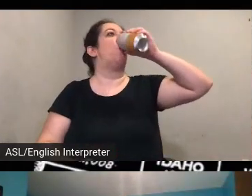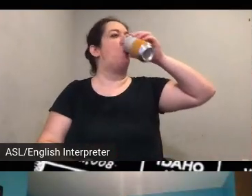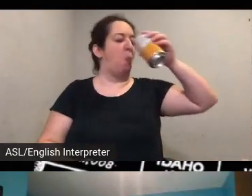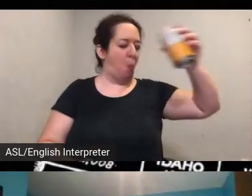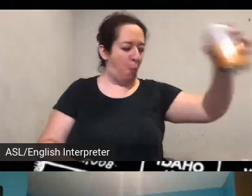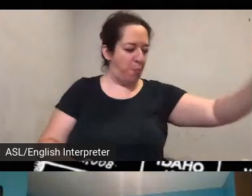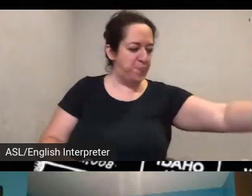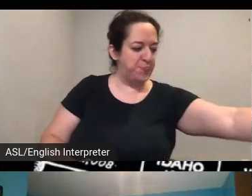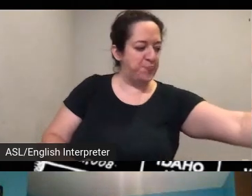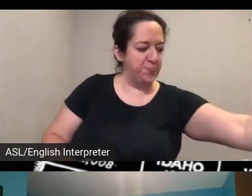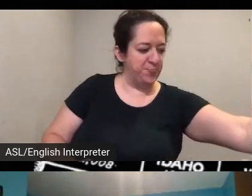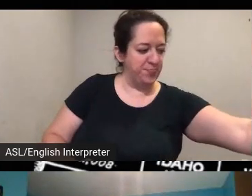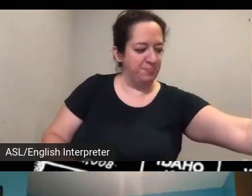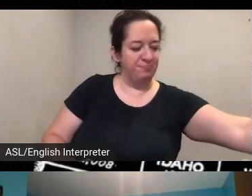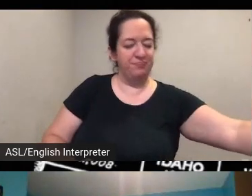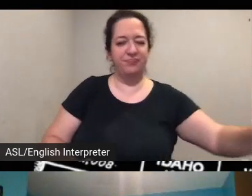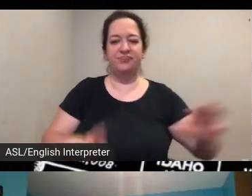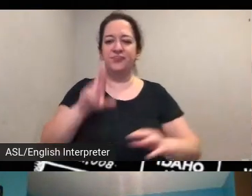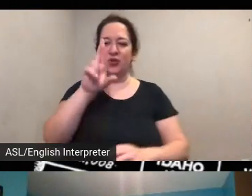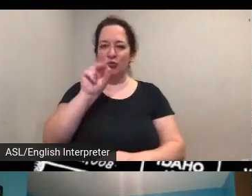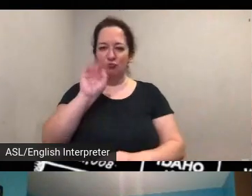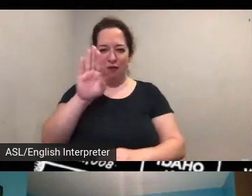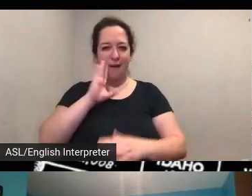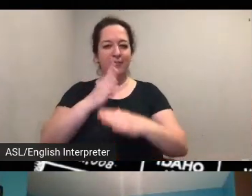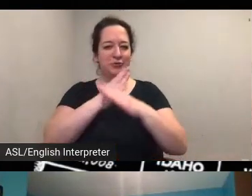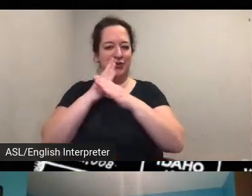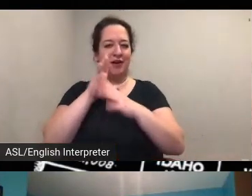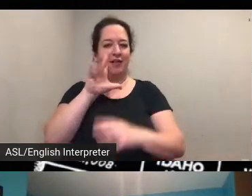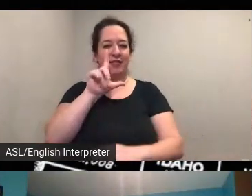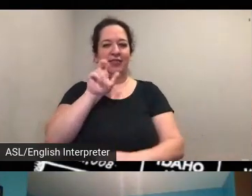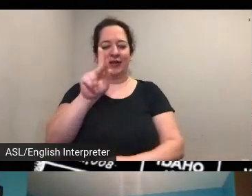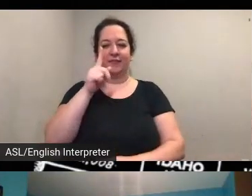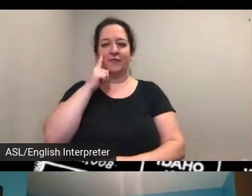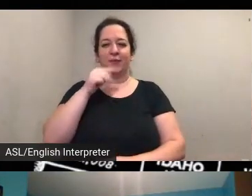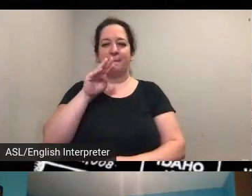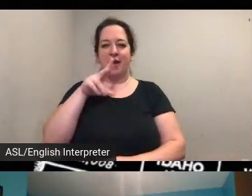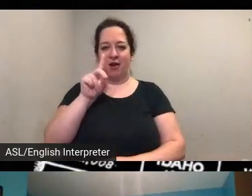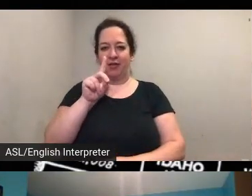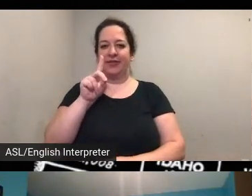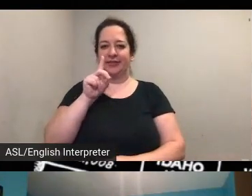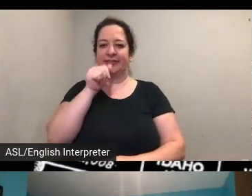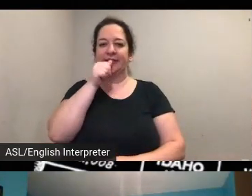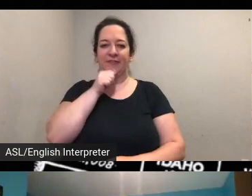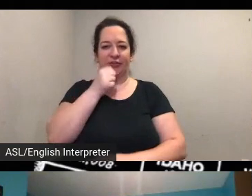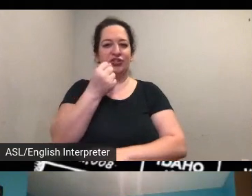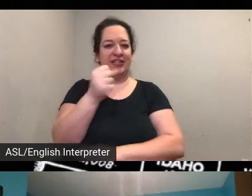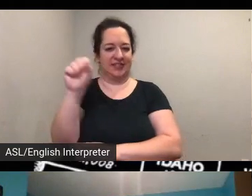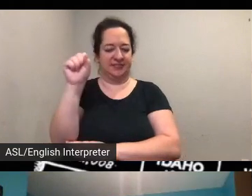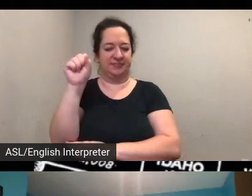suffragist so there are lots of links that have been coming in today during this session is there a